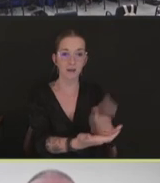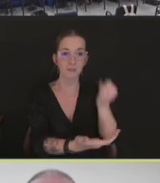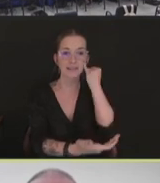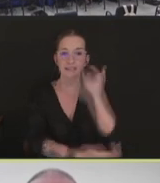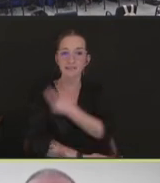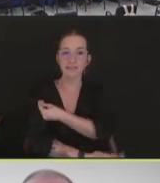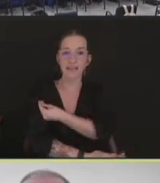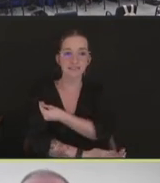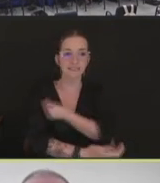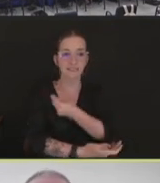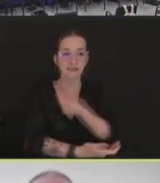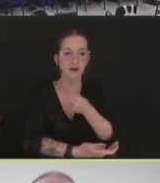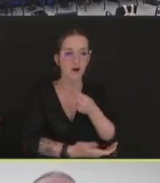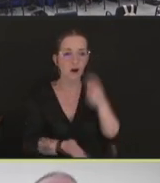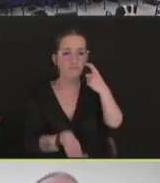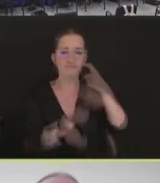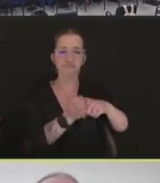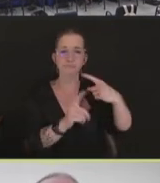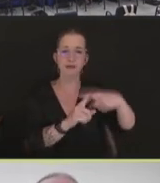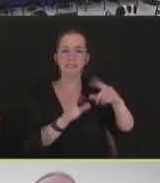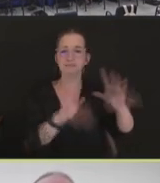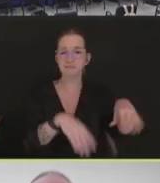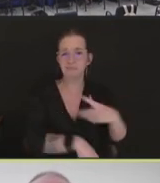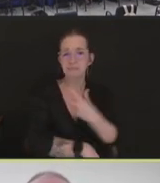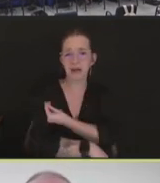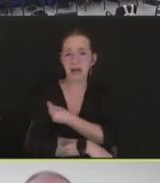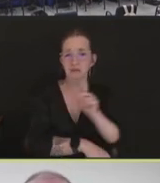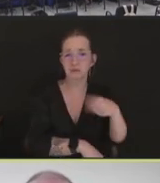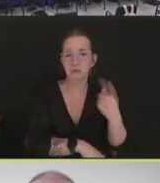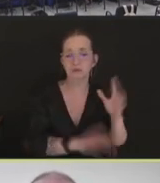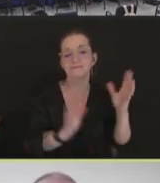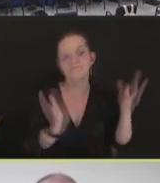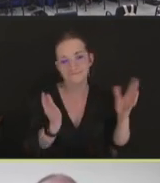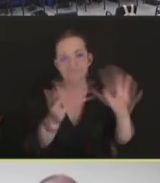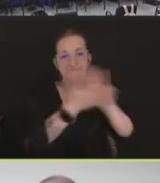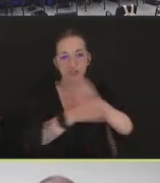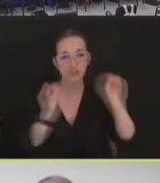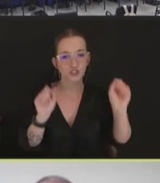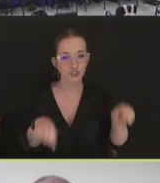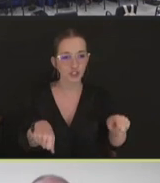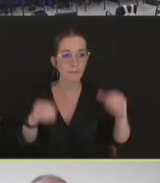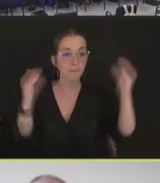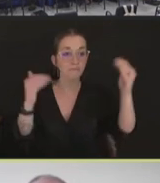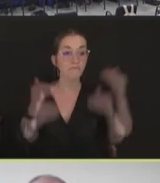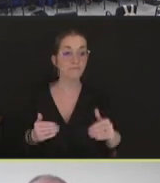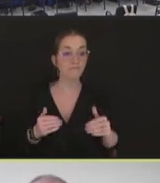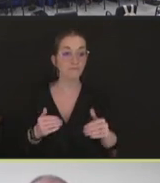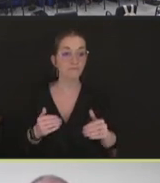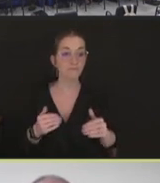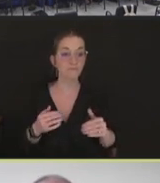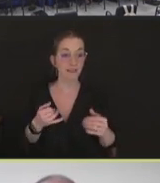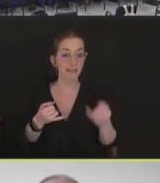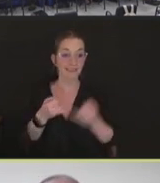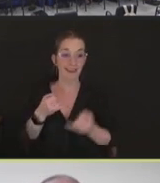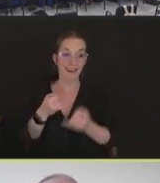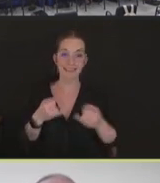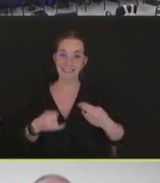And also, the high cost of vaccination. So it's expensive, financially and logistically. Again,